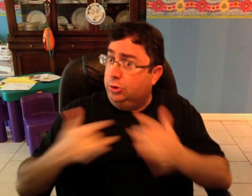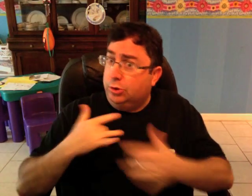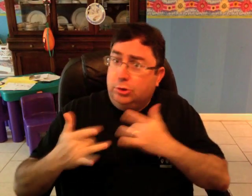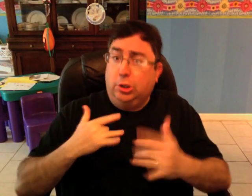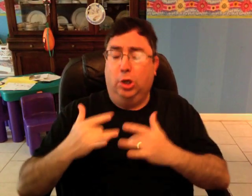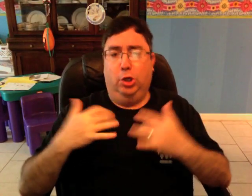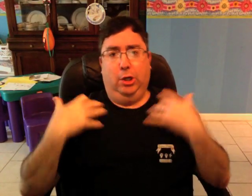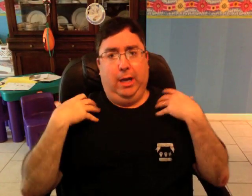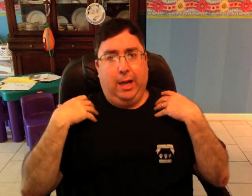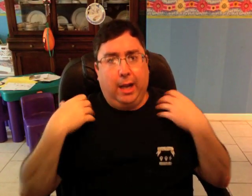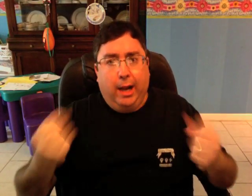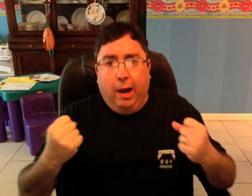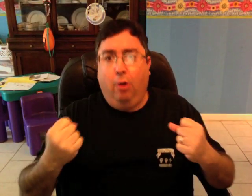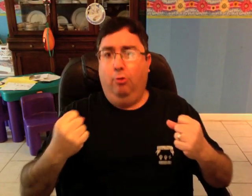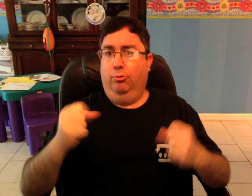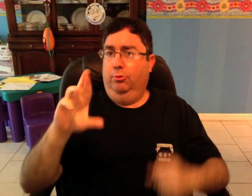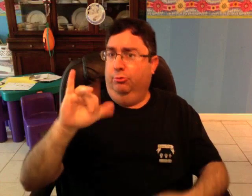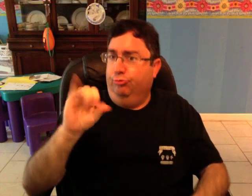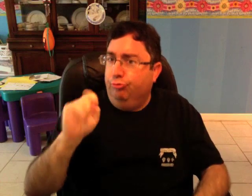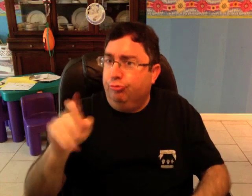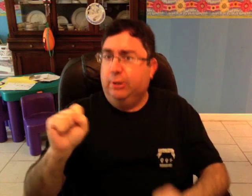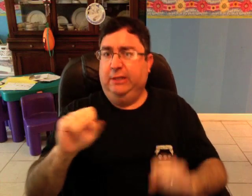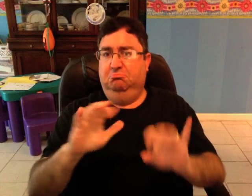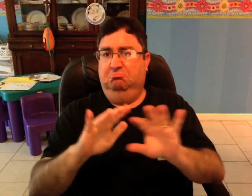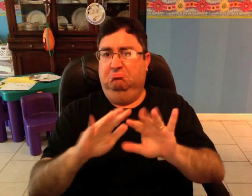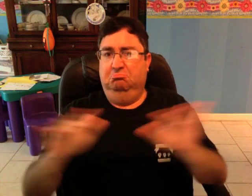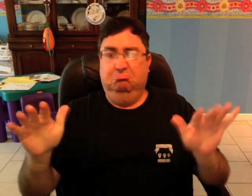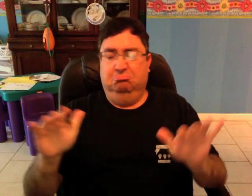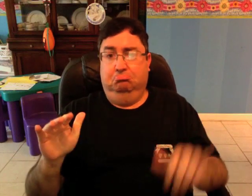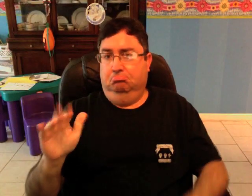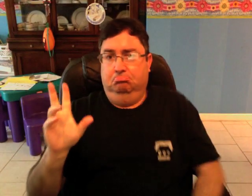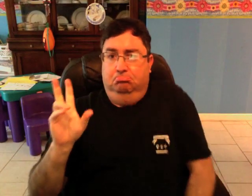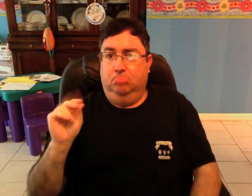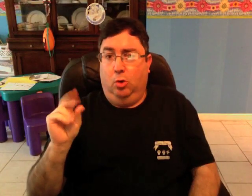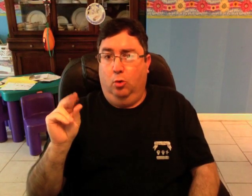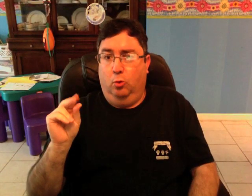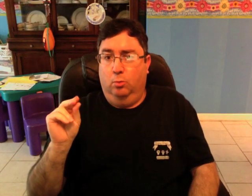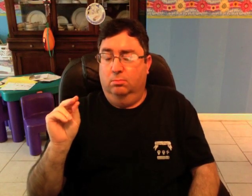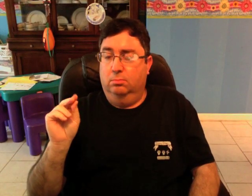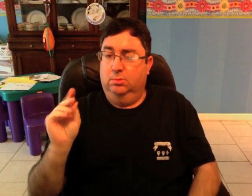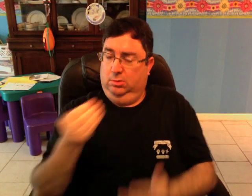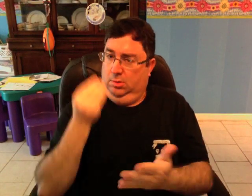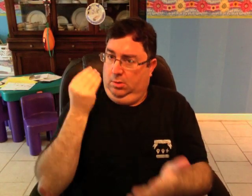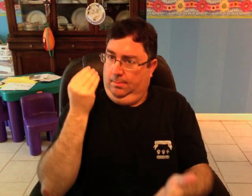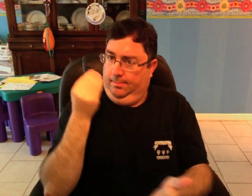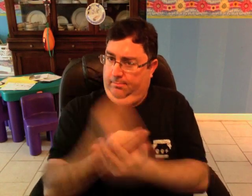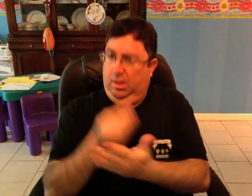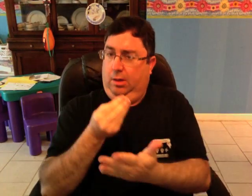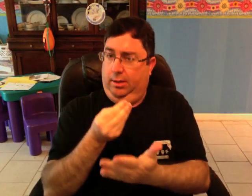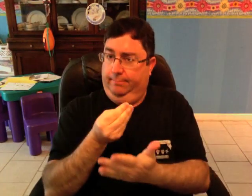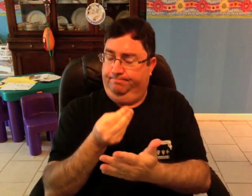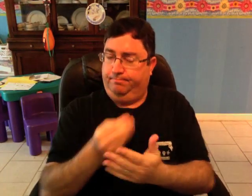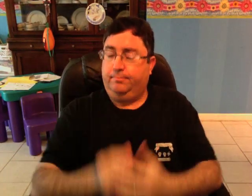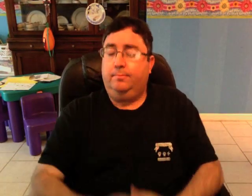Are the companies really that concerned about health issues, risks, etc.? No. It's all about money for them.